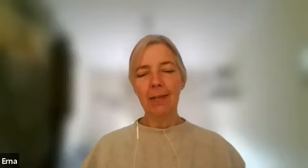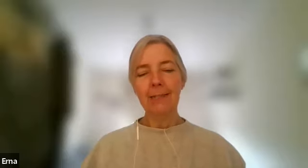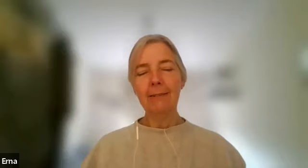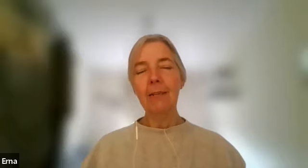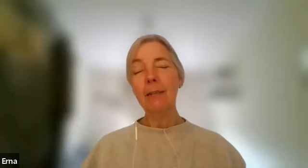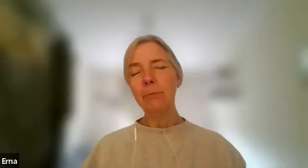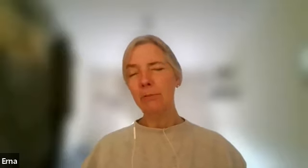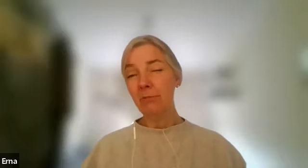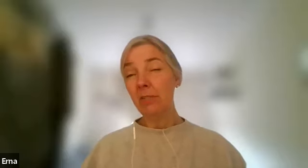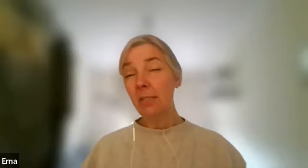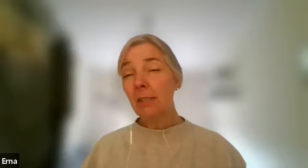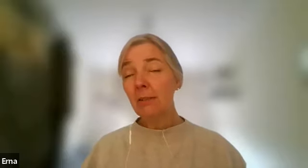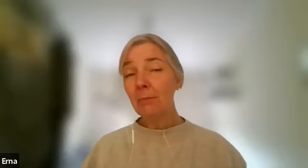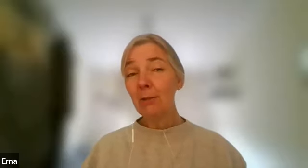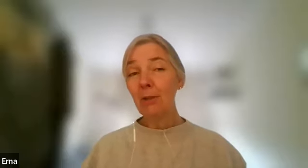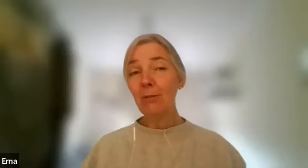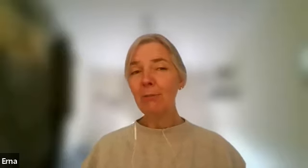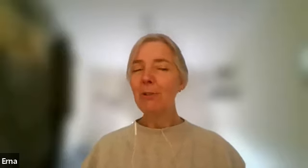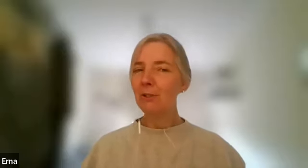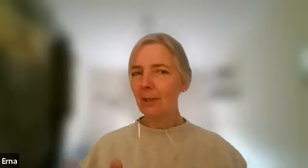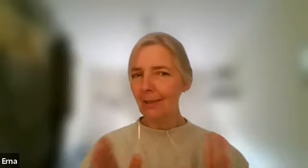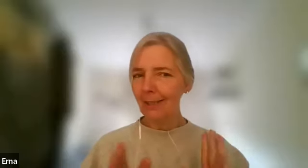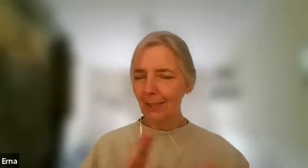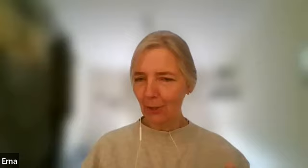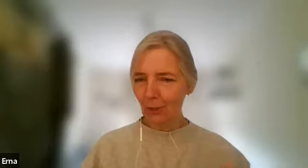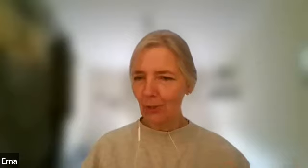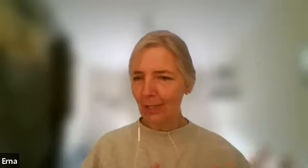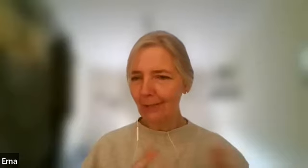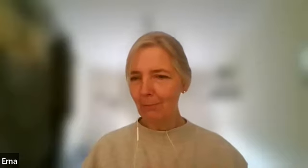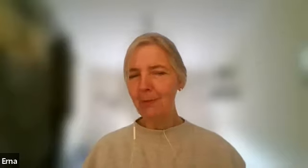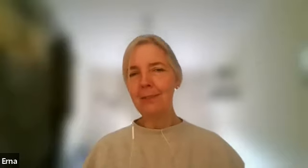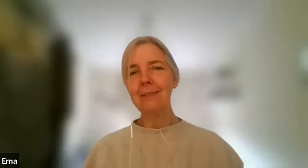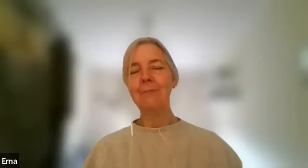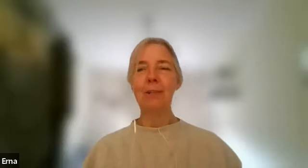i did a little bit of reading about the love language not like you did but well i